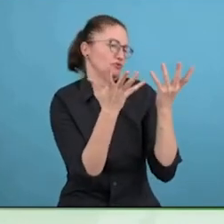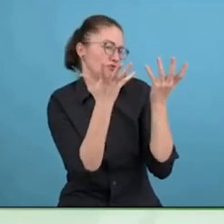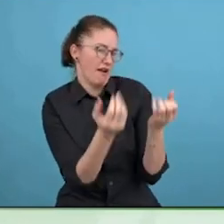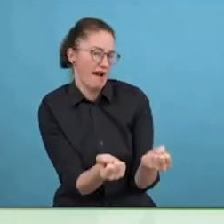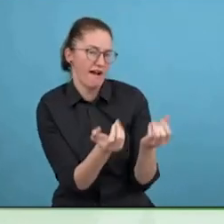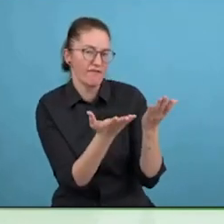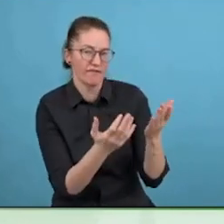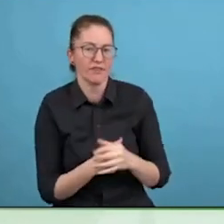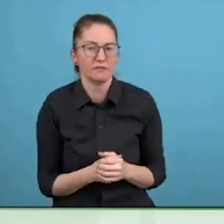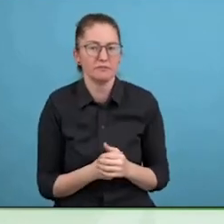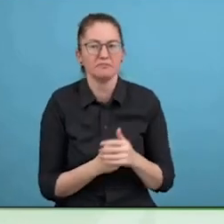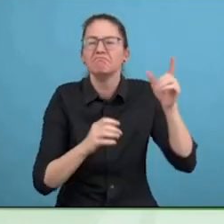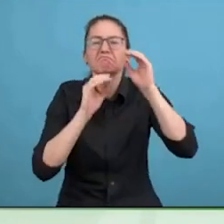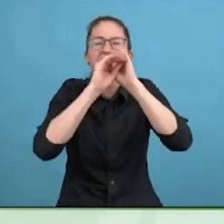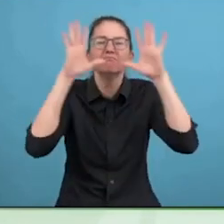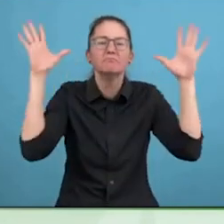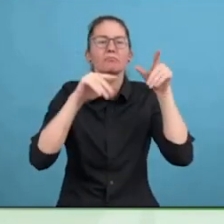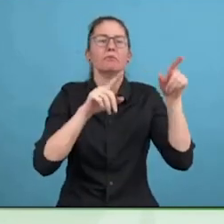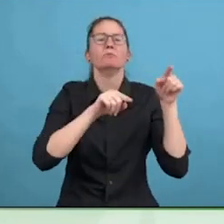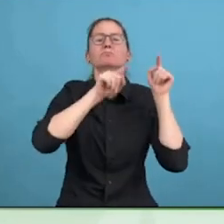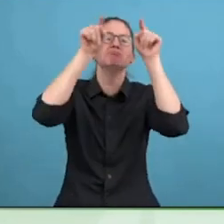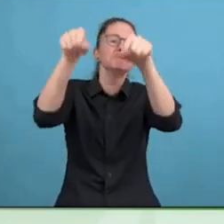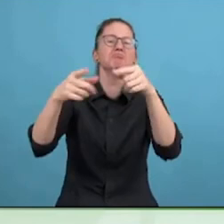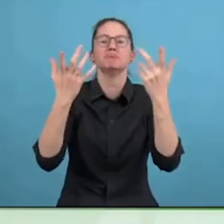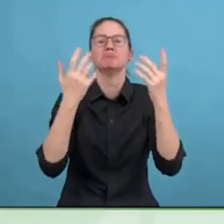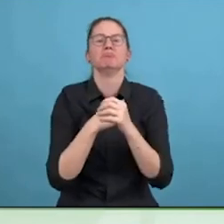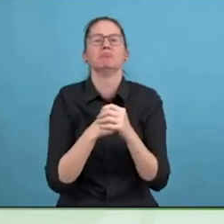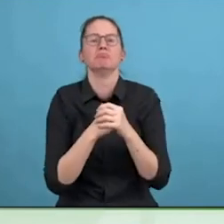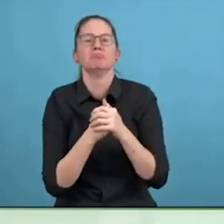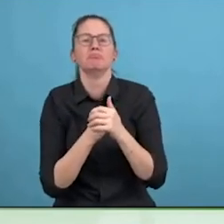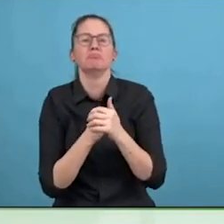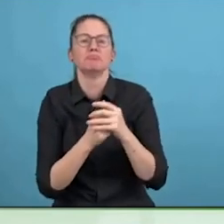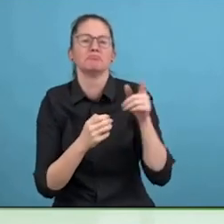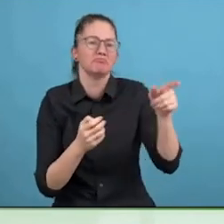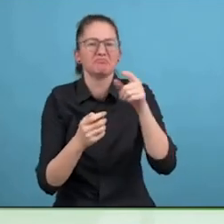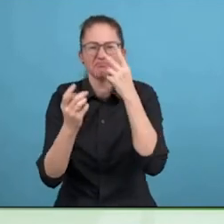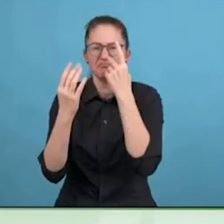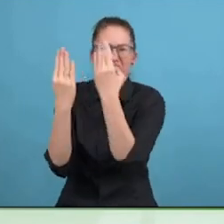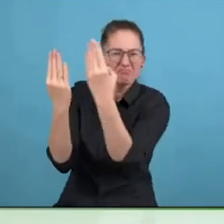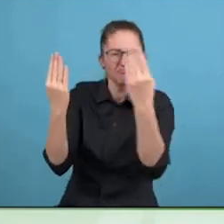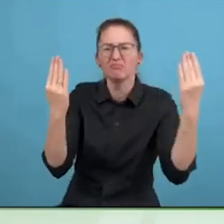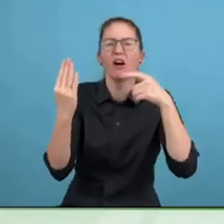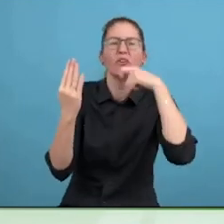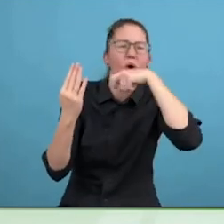Bringing those solutions, innovations, and bring it to the forefront, for the economy to survive.